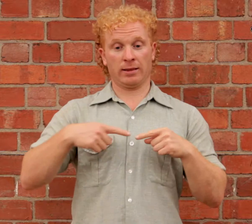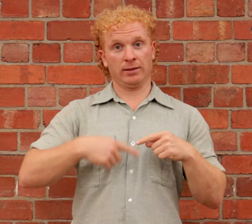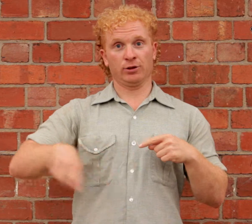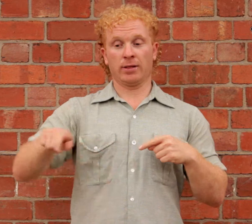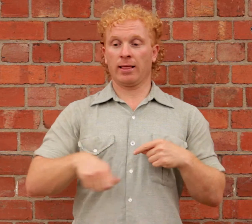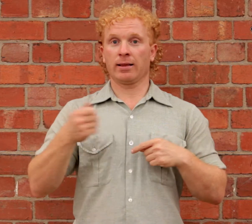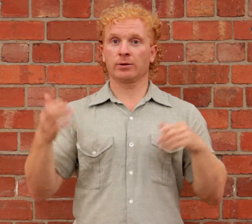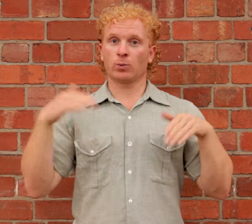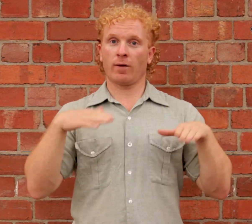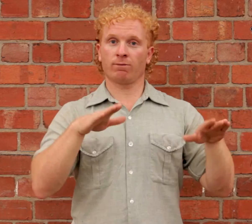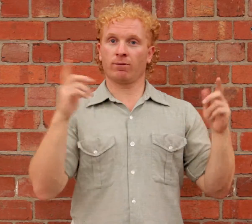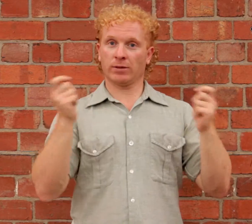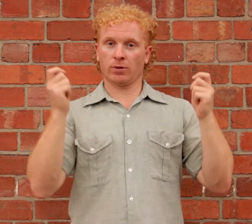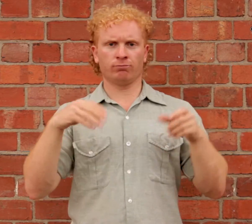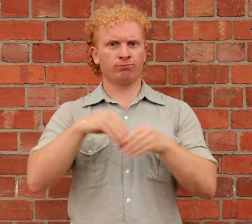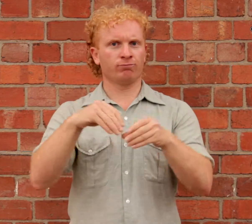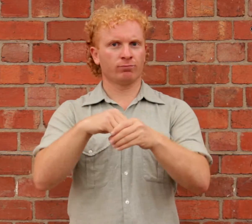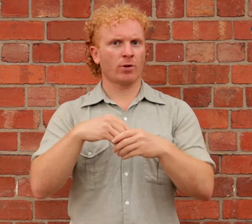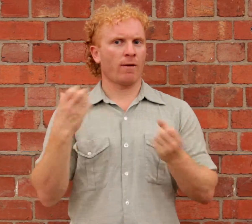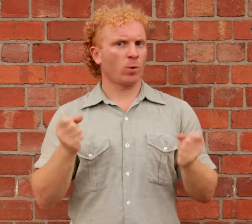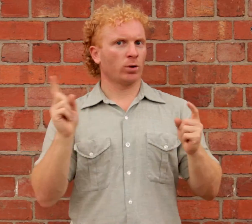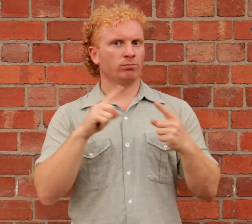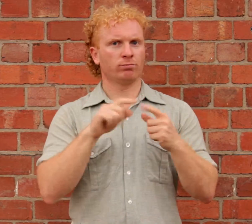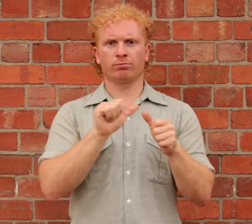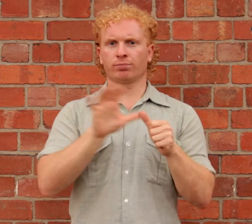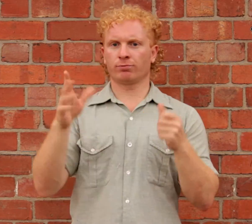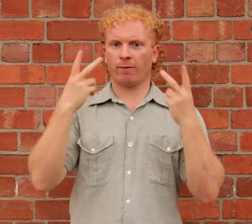This year’s Next Wave Festival features some great